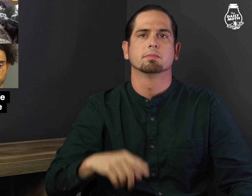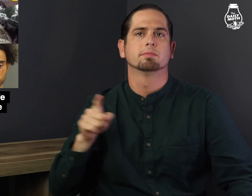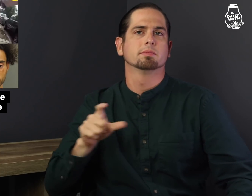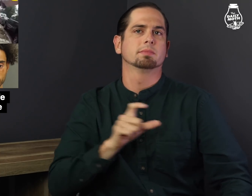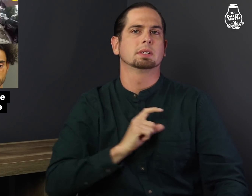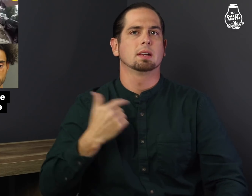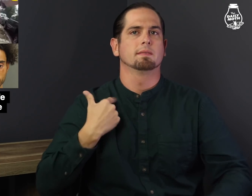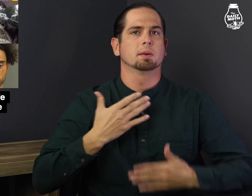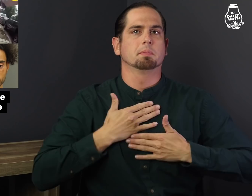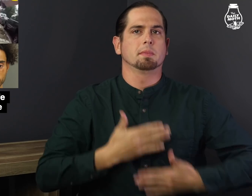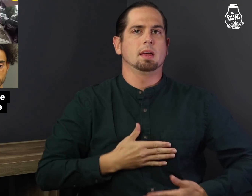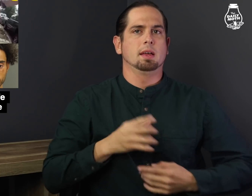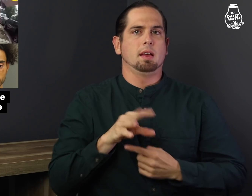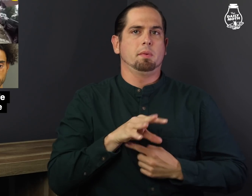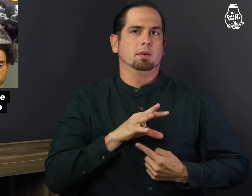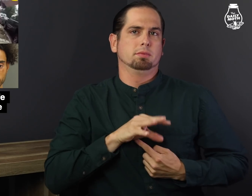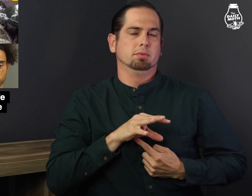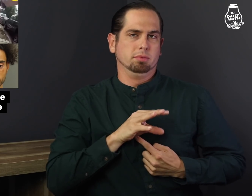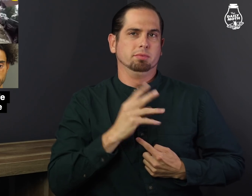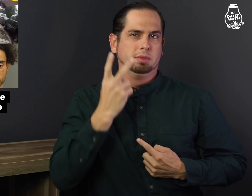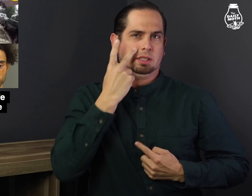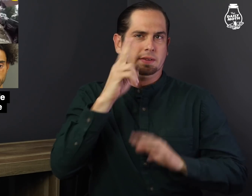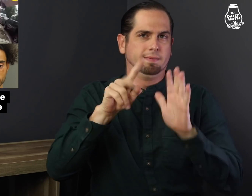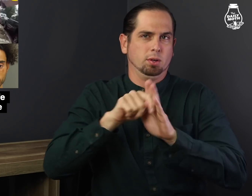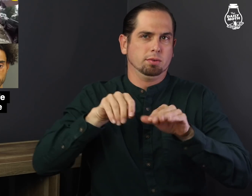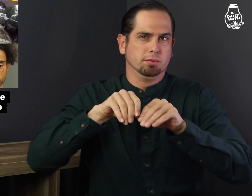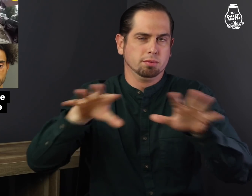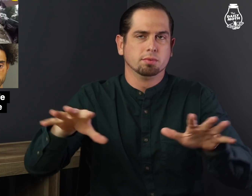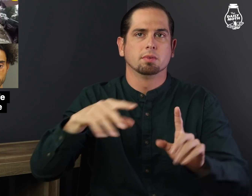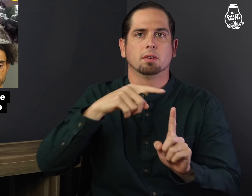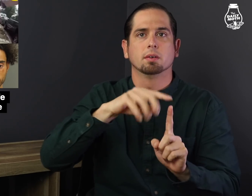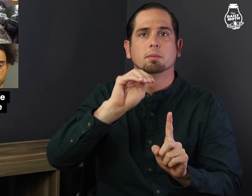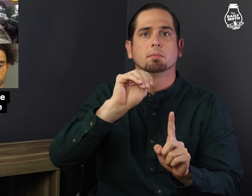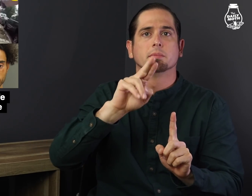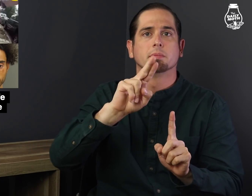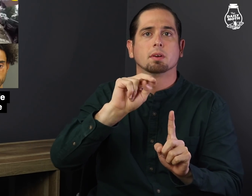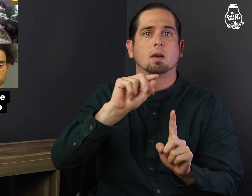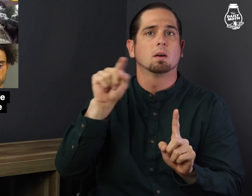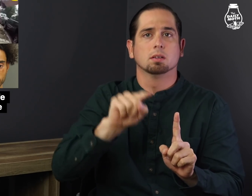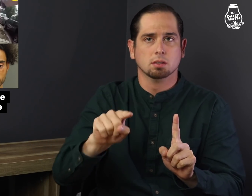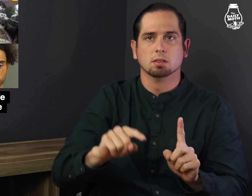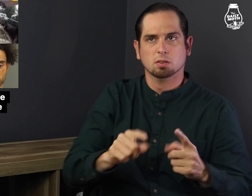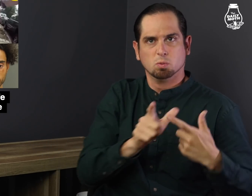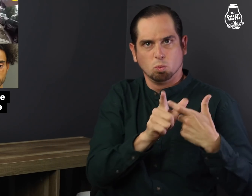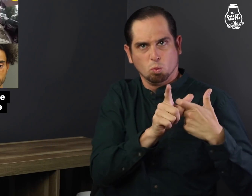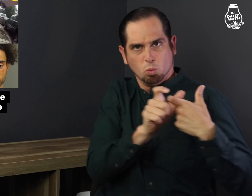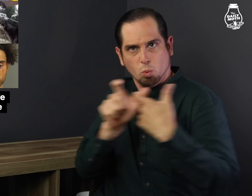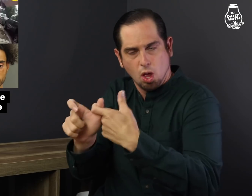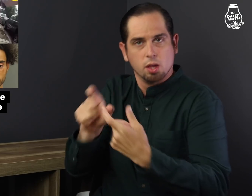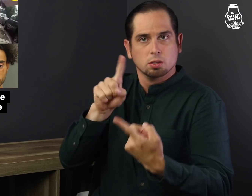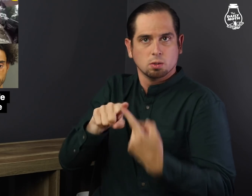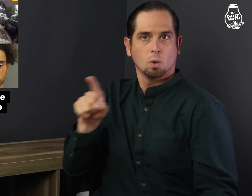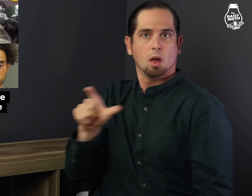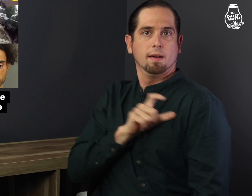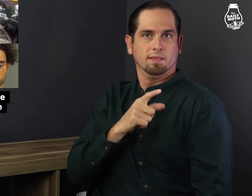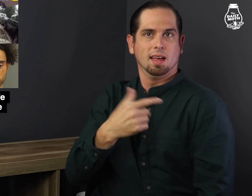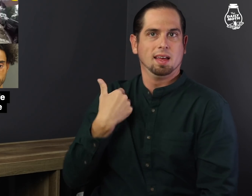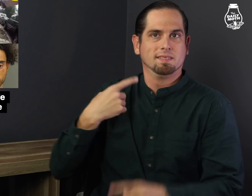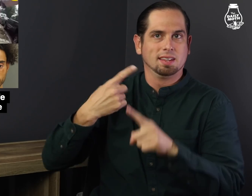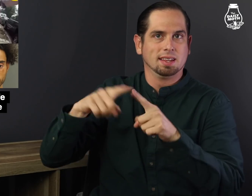A body camera video shows Munoz charging at the officer with